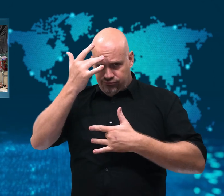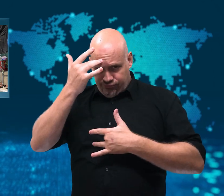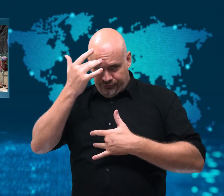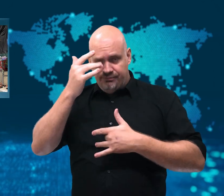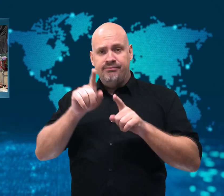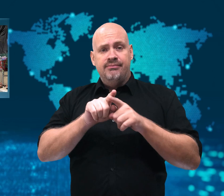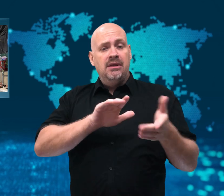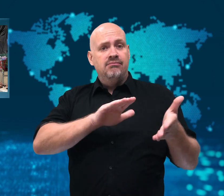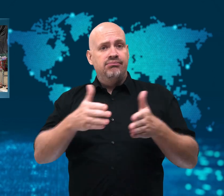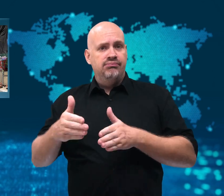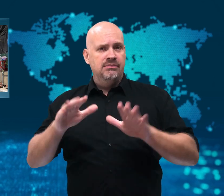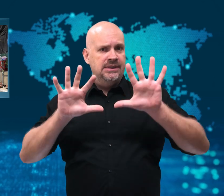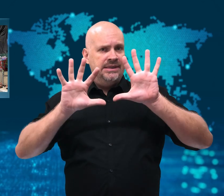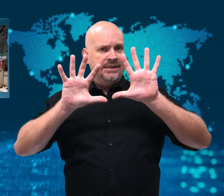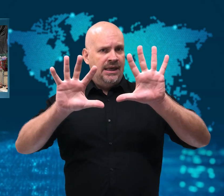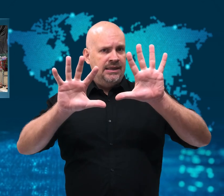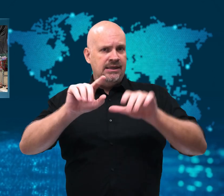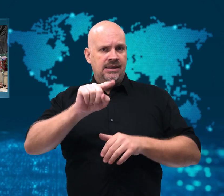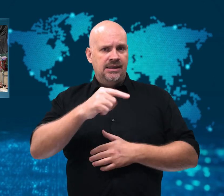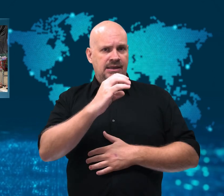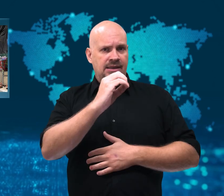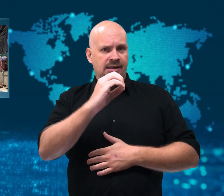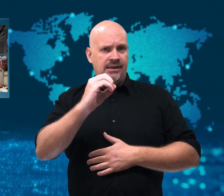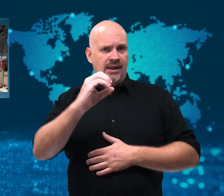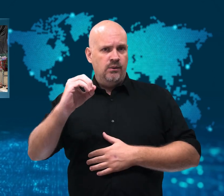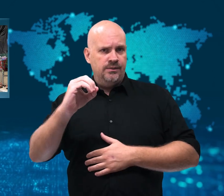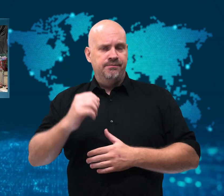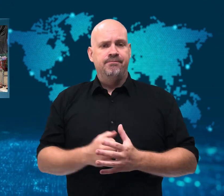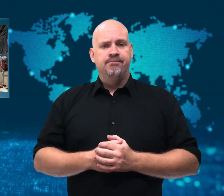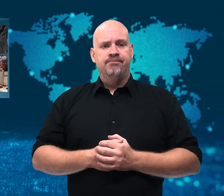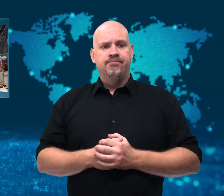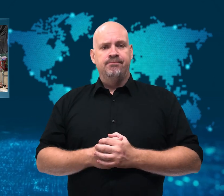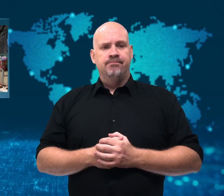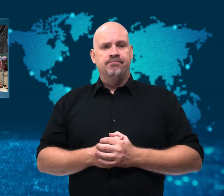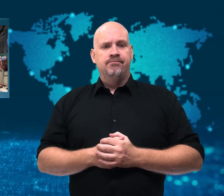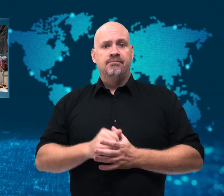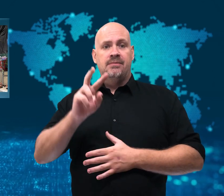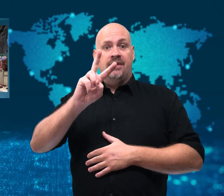Vietnam has enacted strict restrictions,